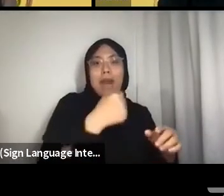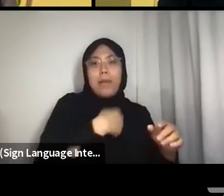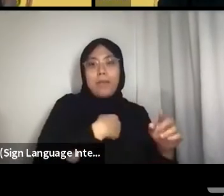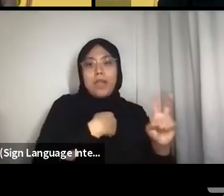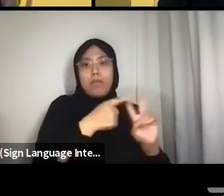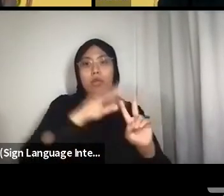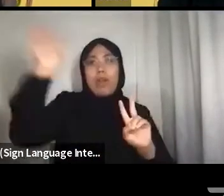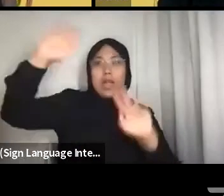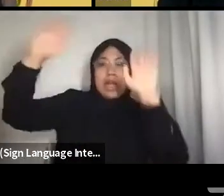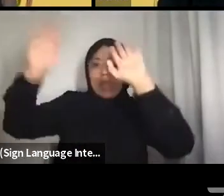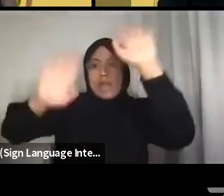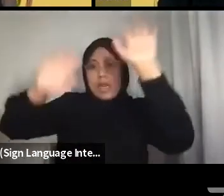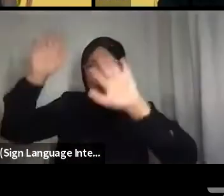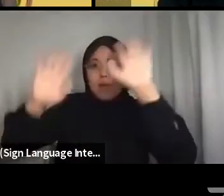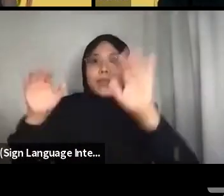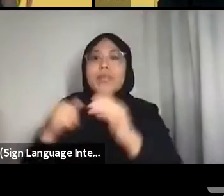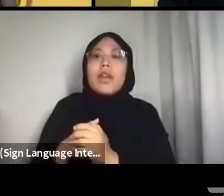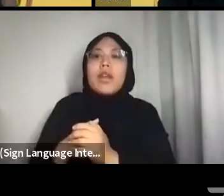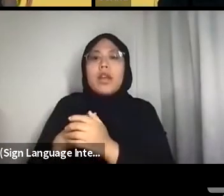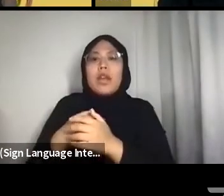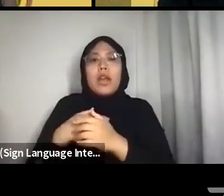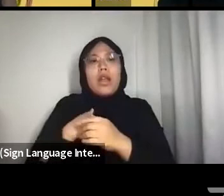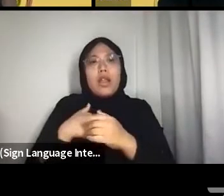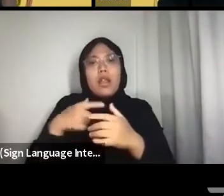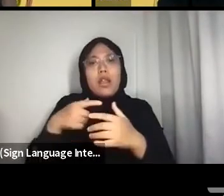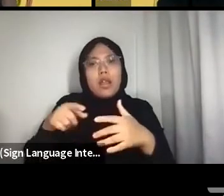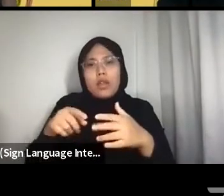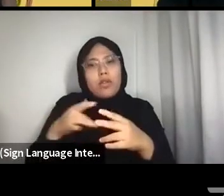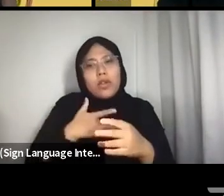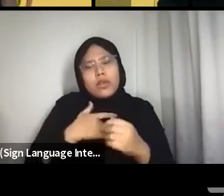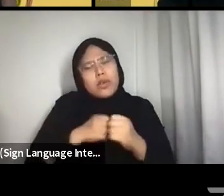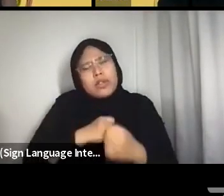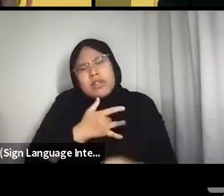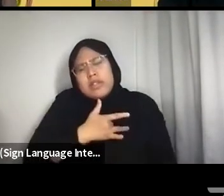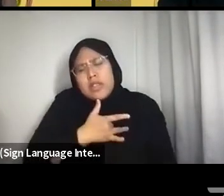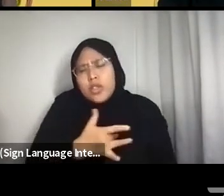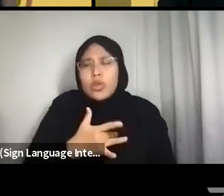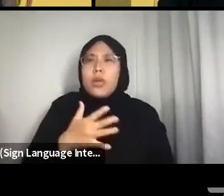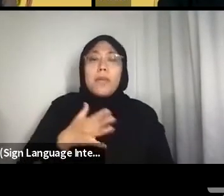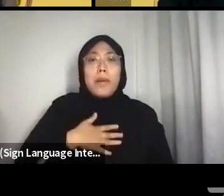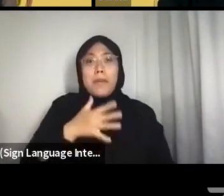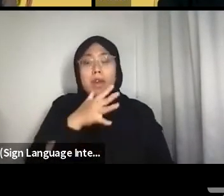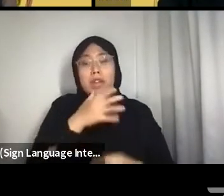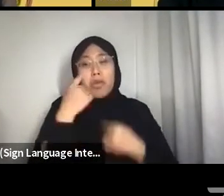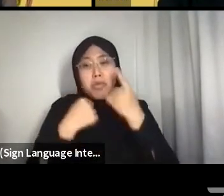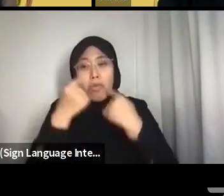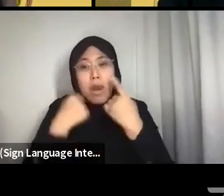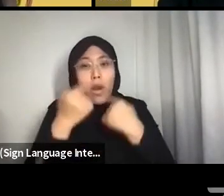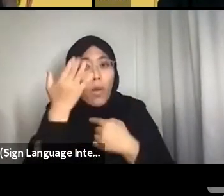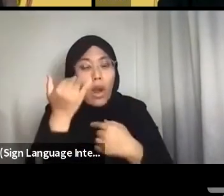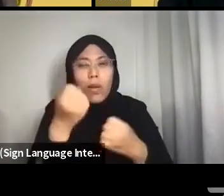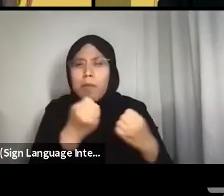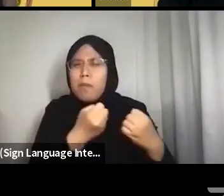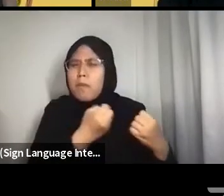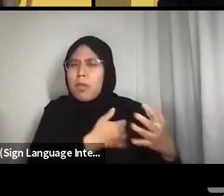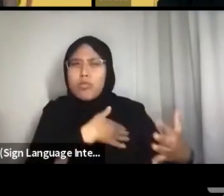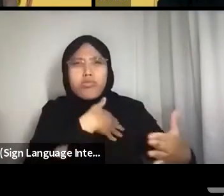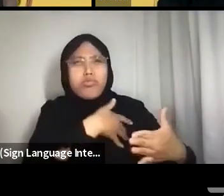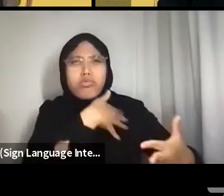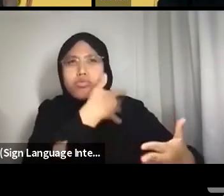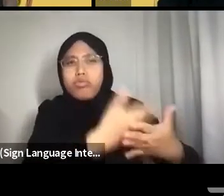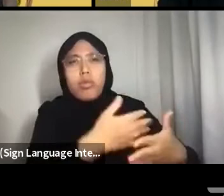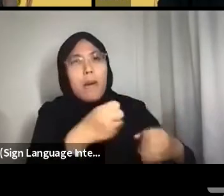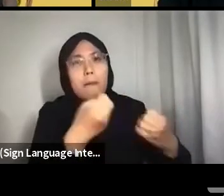The reunion was poignant. My mother cried as it was the first time in many years that she had entered Singapore to be with me again.